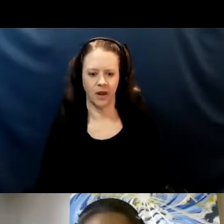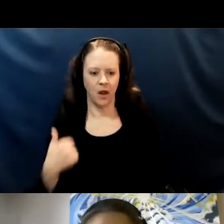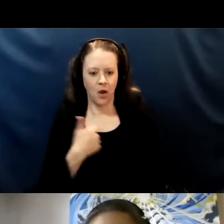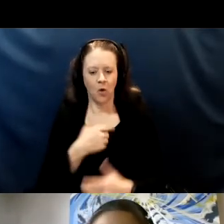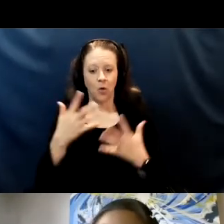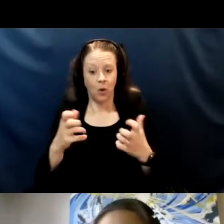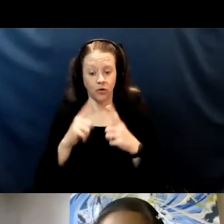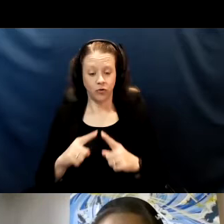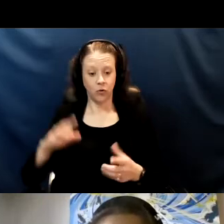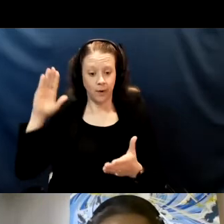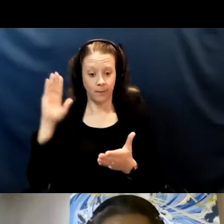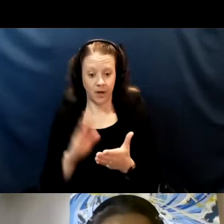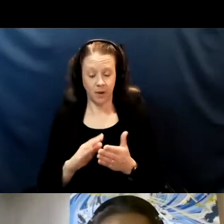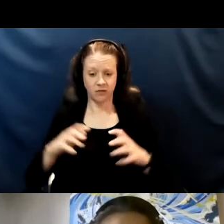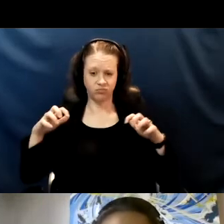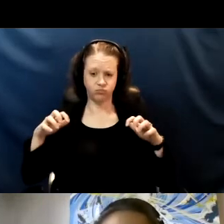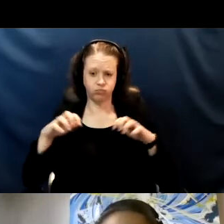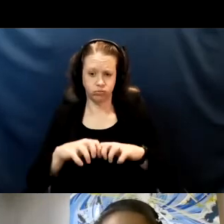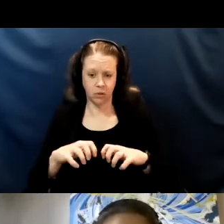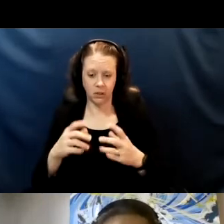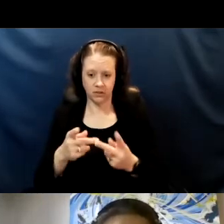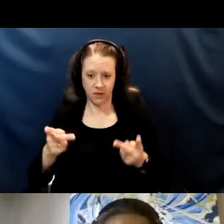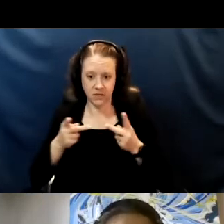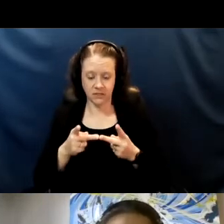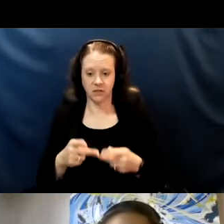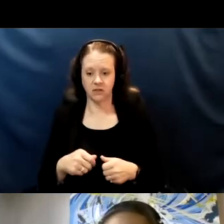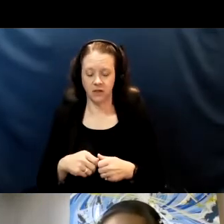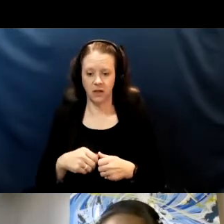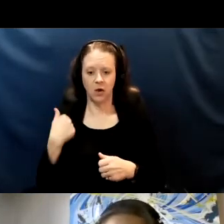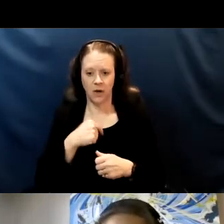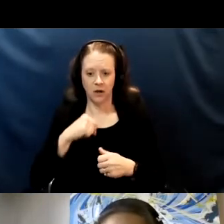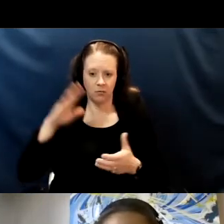around arrival and departure from school, bathroom times, lunches.